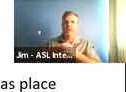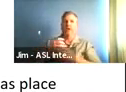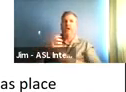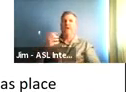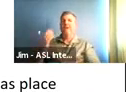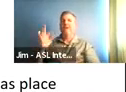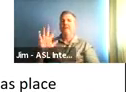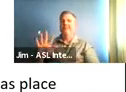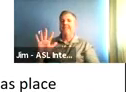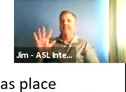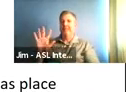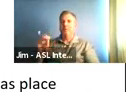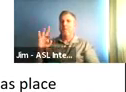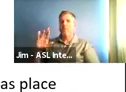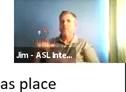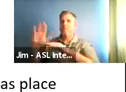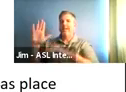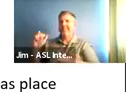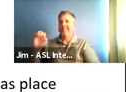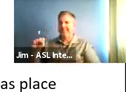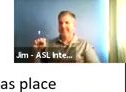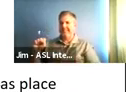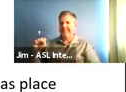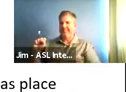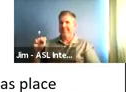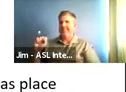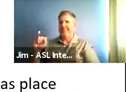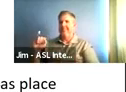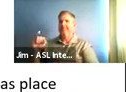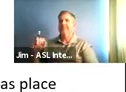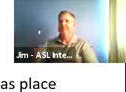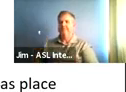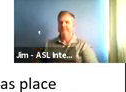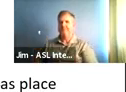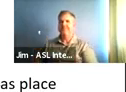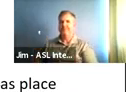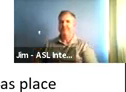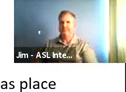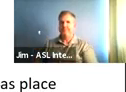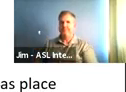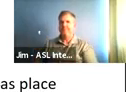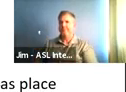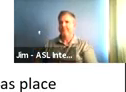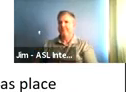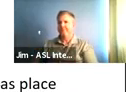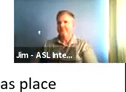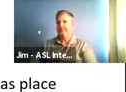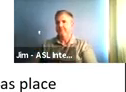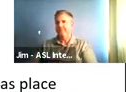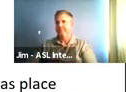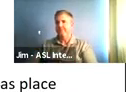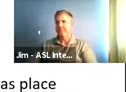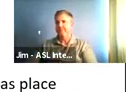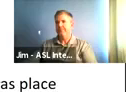But the range five to thirty eight confirmed cases amongst our clusters. One hundred and seven of these persons